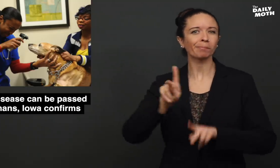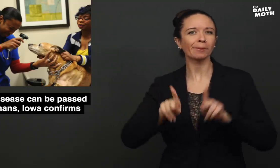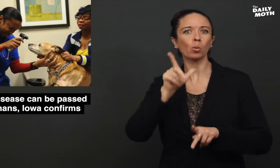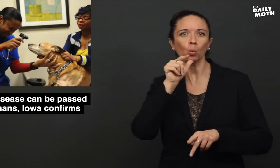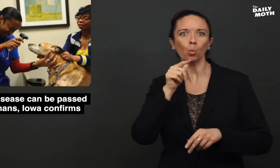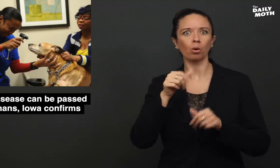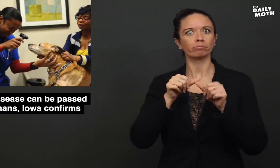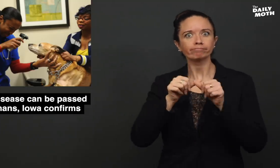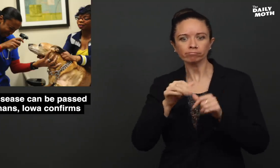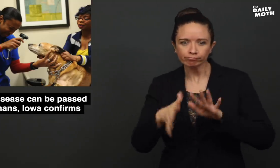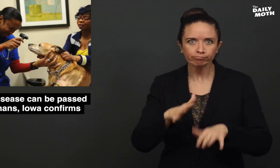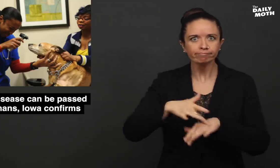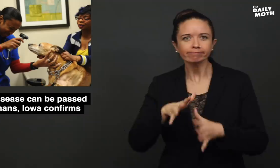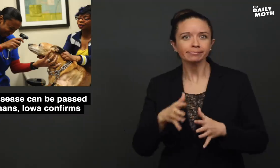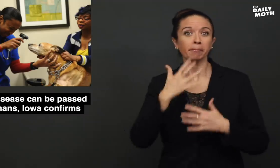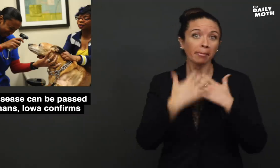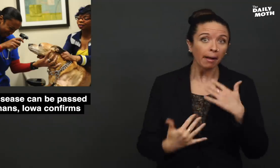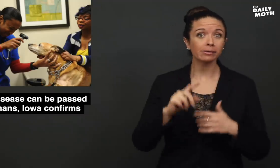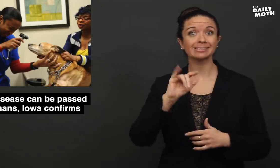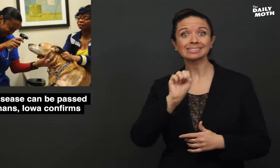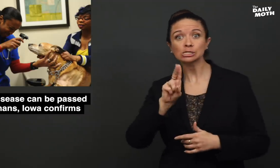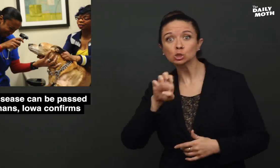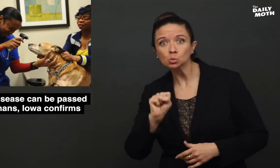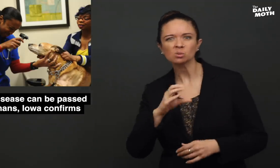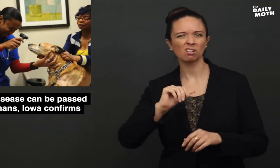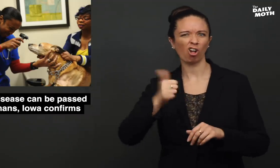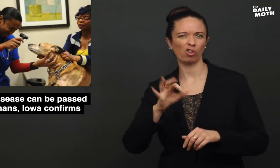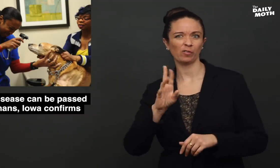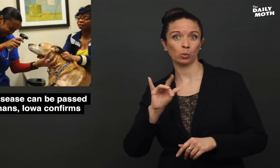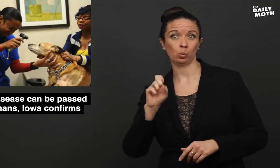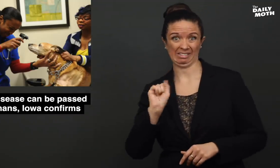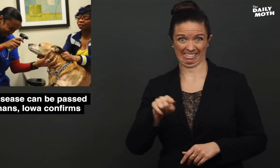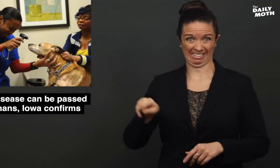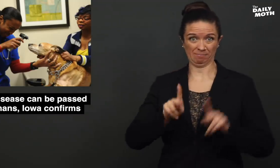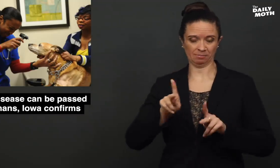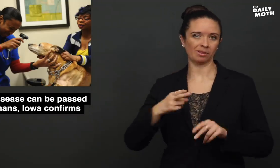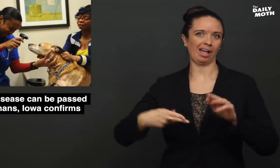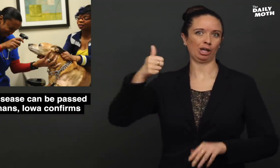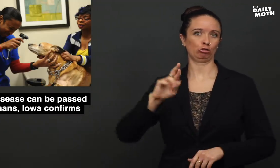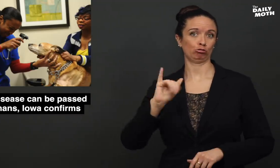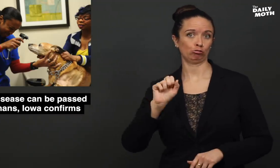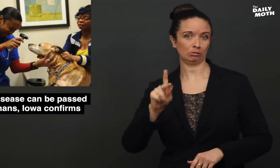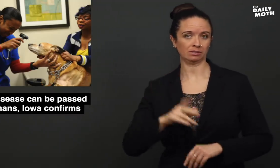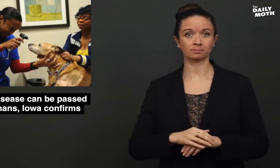regularly come in contact with their blood, tissues, and fluids may be at a higher risk.